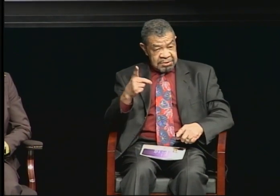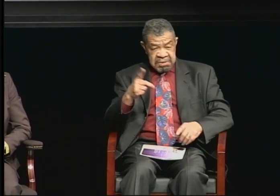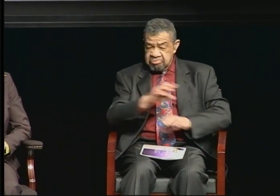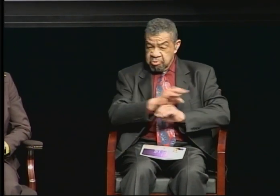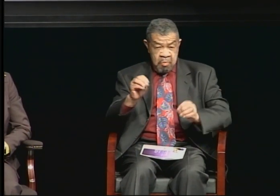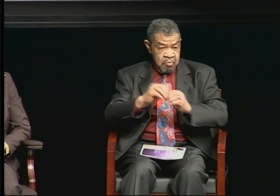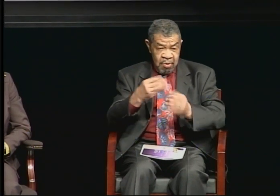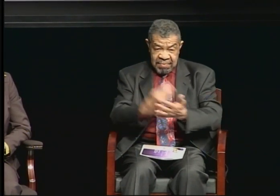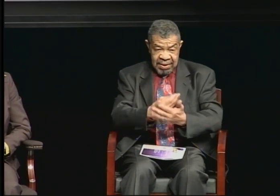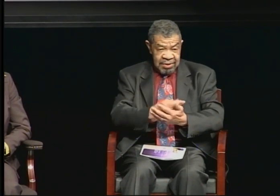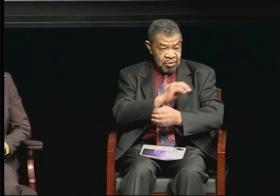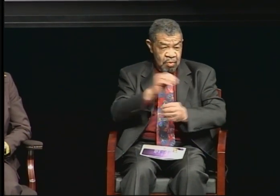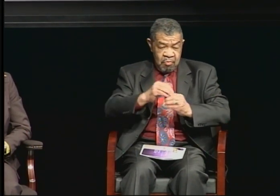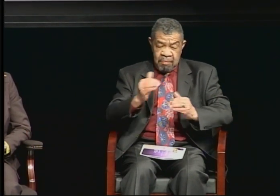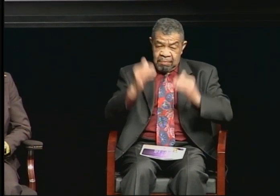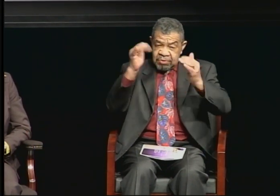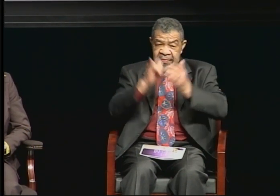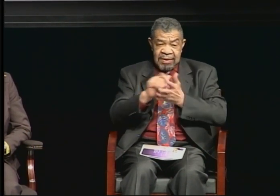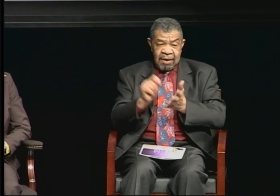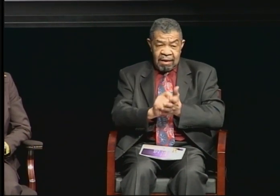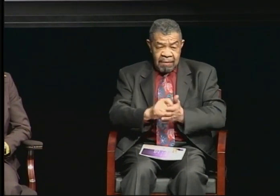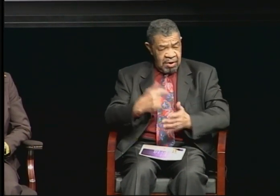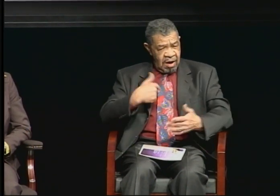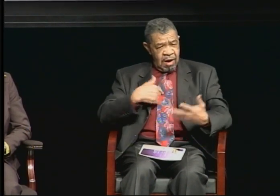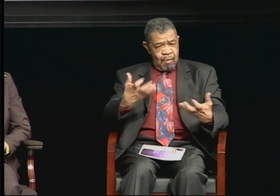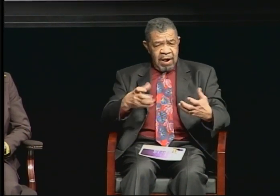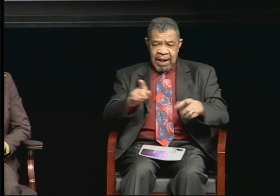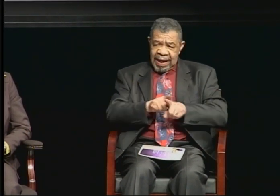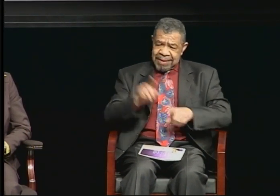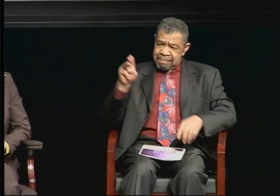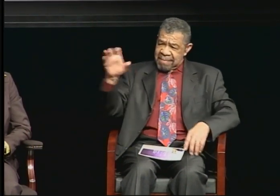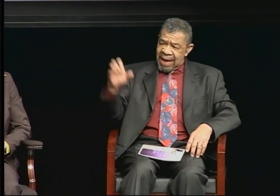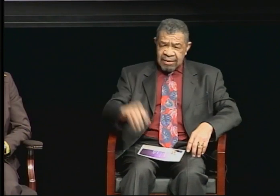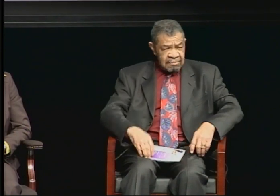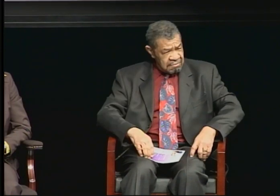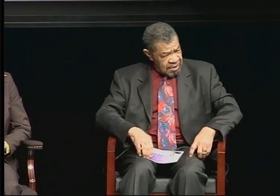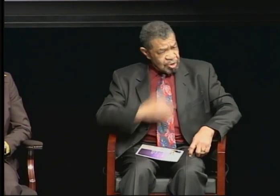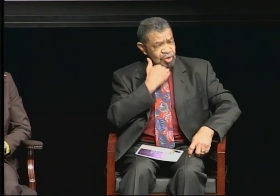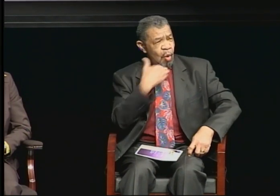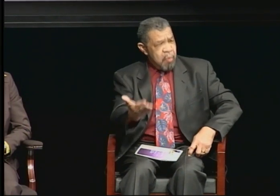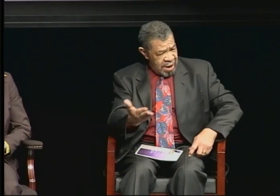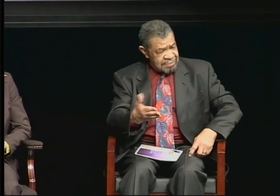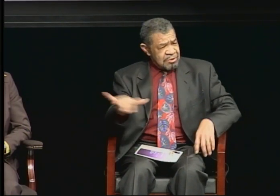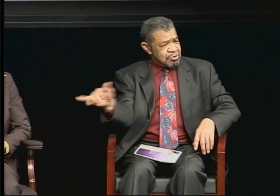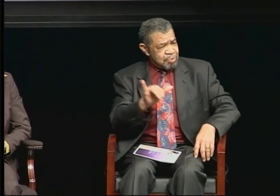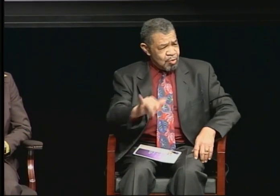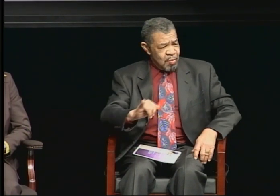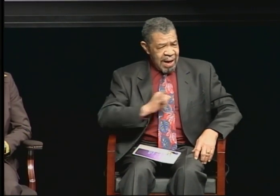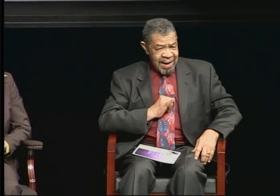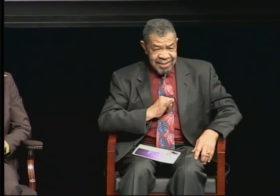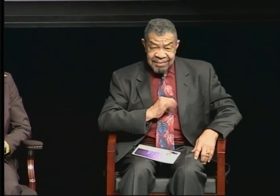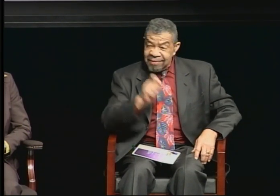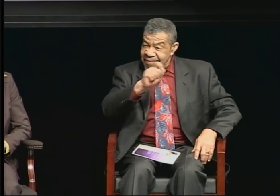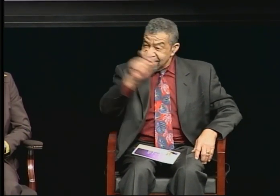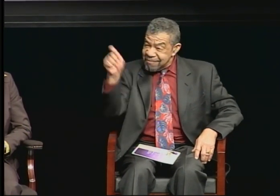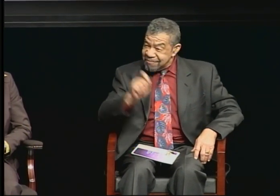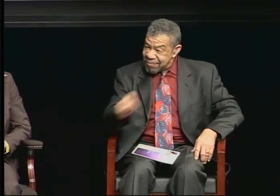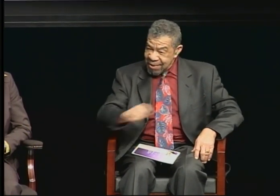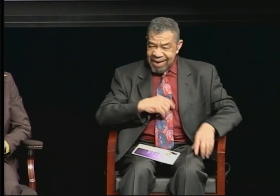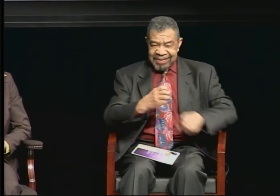even though he had a PhD so he was saying it didn't matter to him. He went ahead and did what he needed to do.